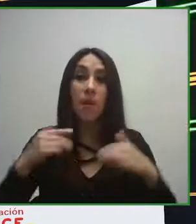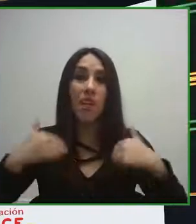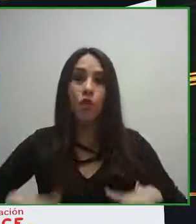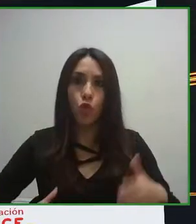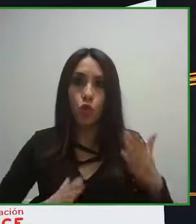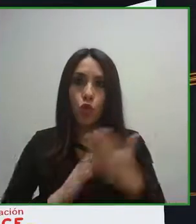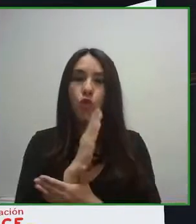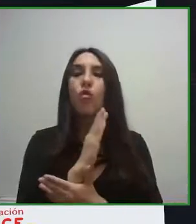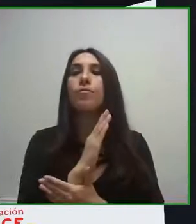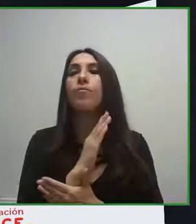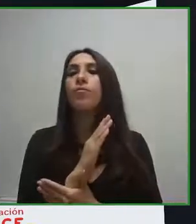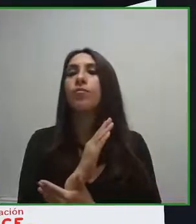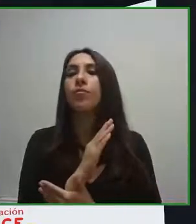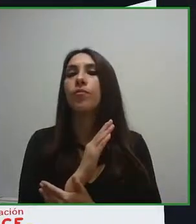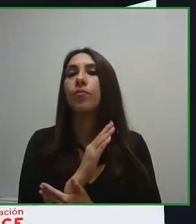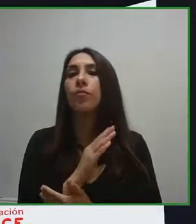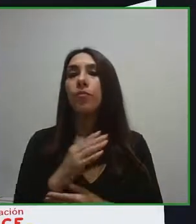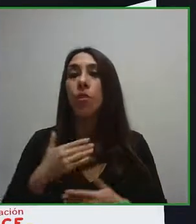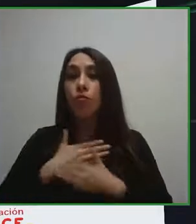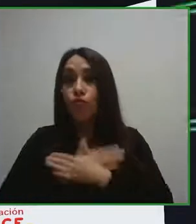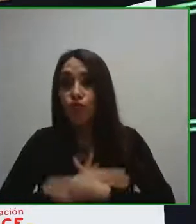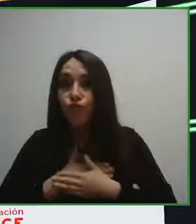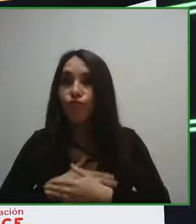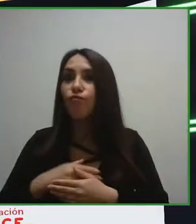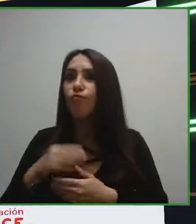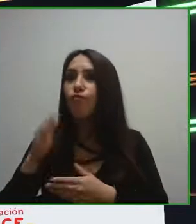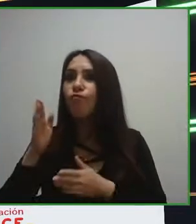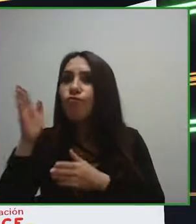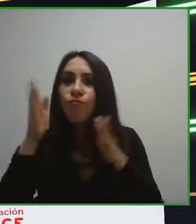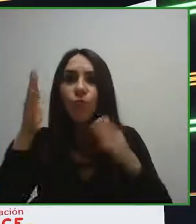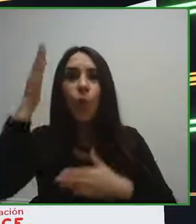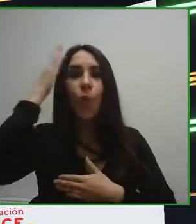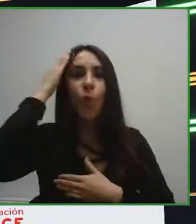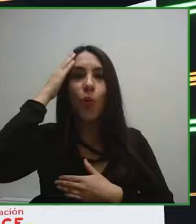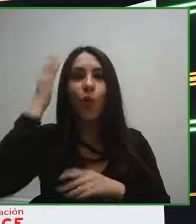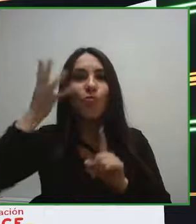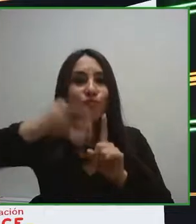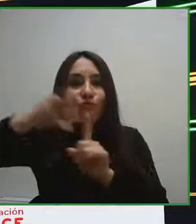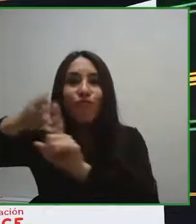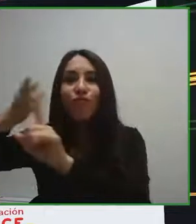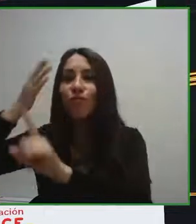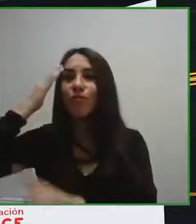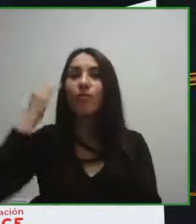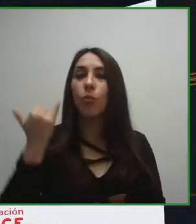For this conversation we will have the presence of our moderator Sonia García-Fraile